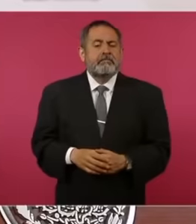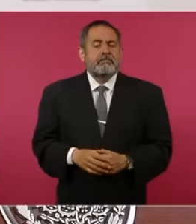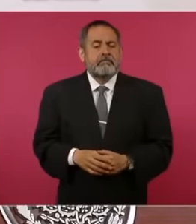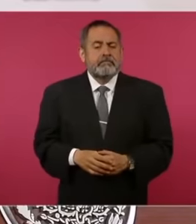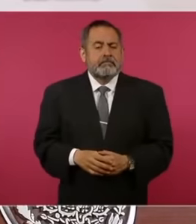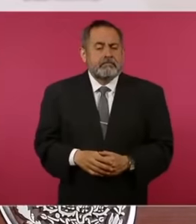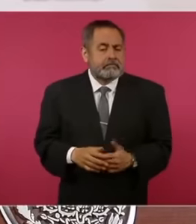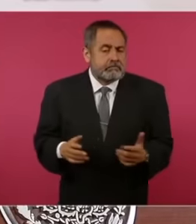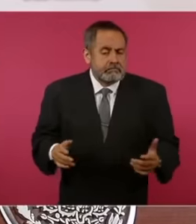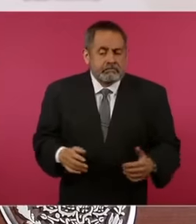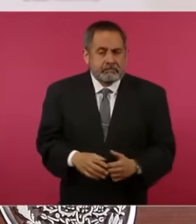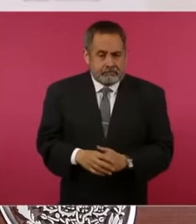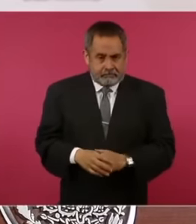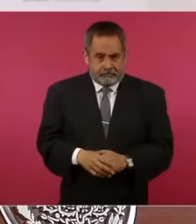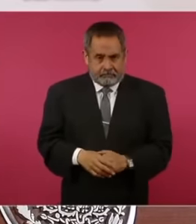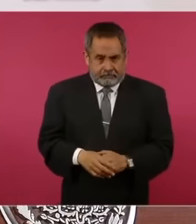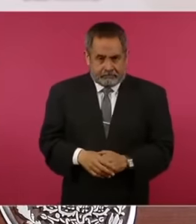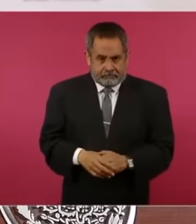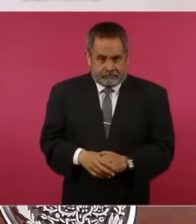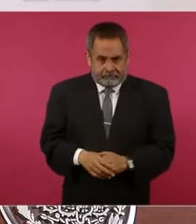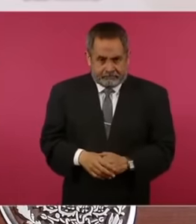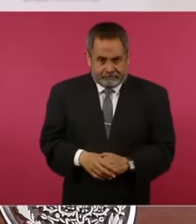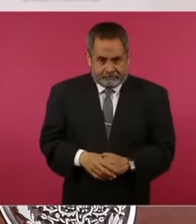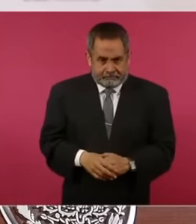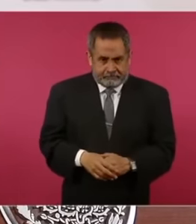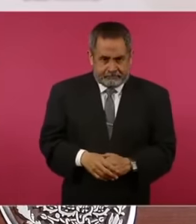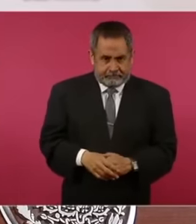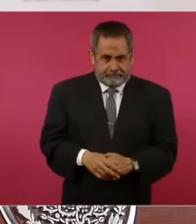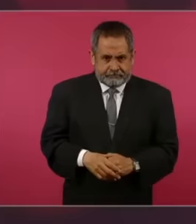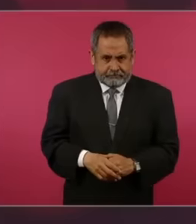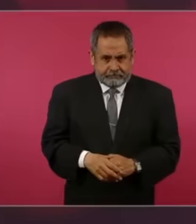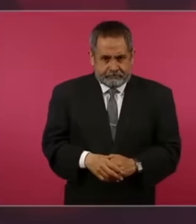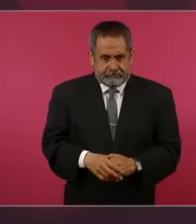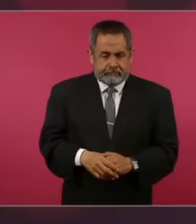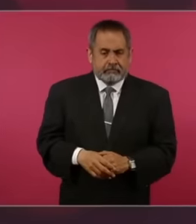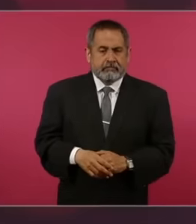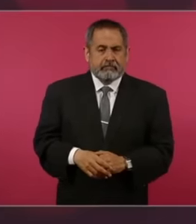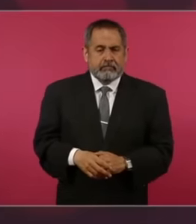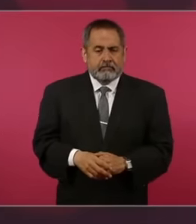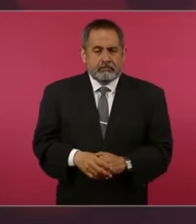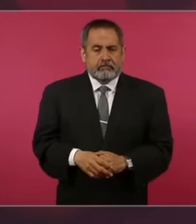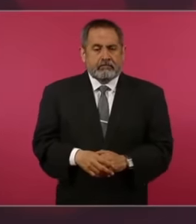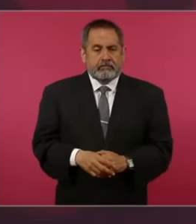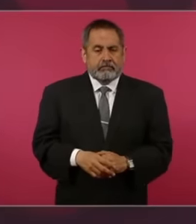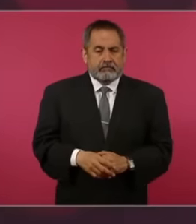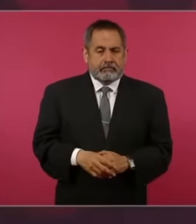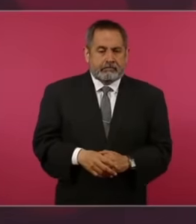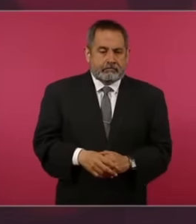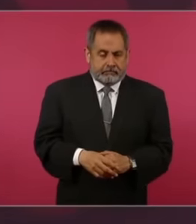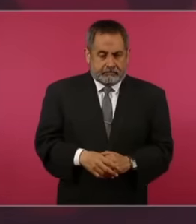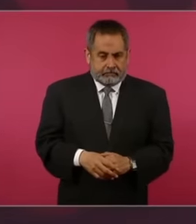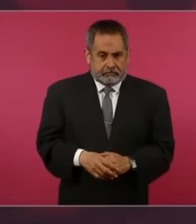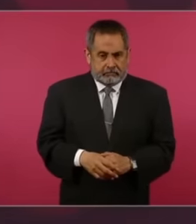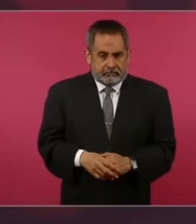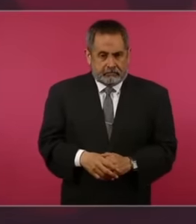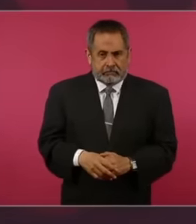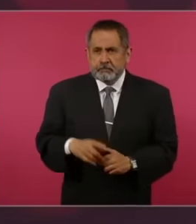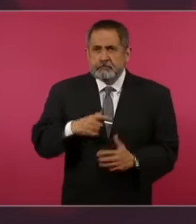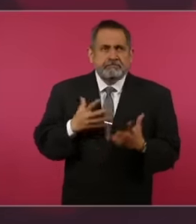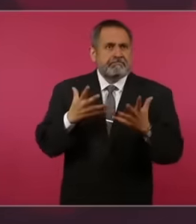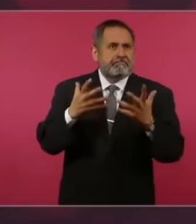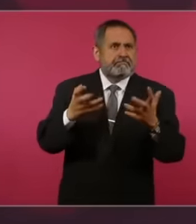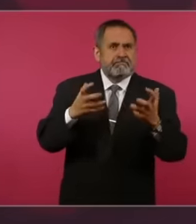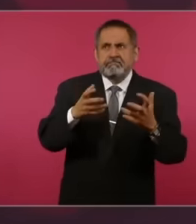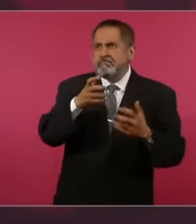I have no ambition